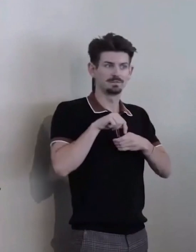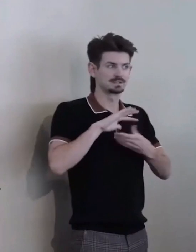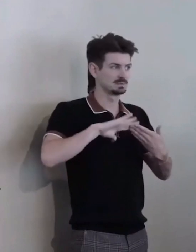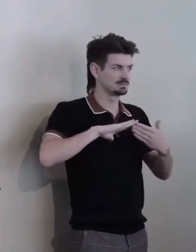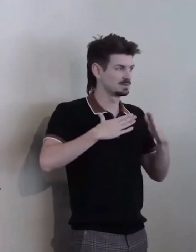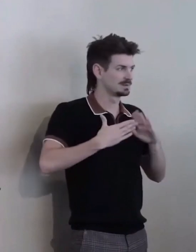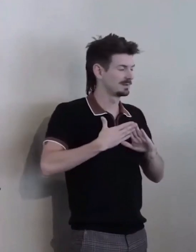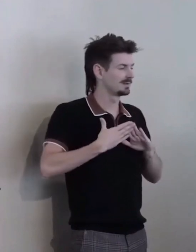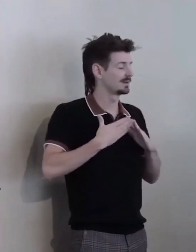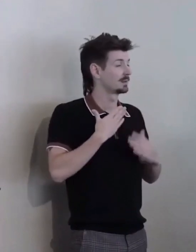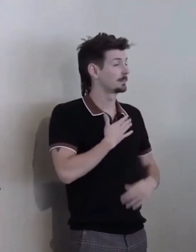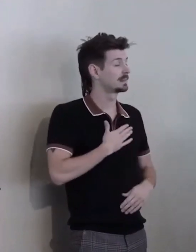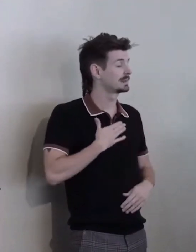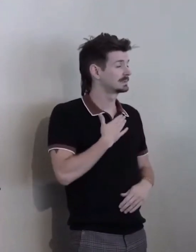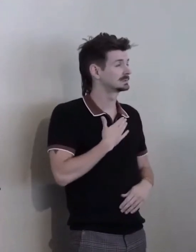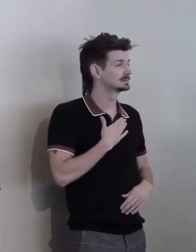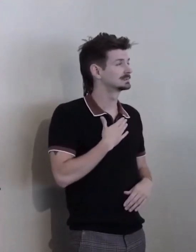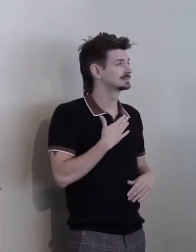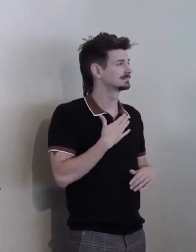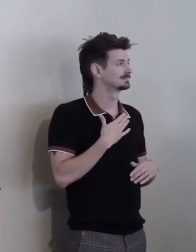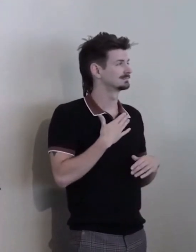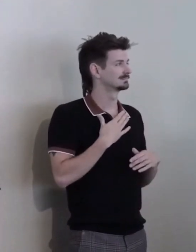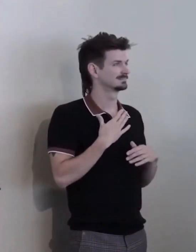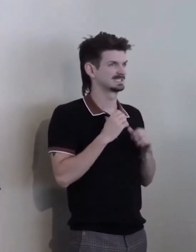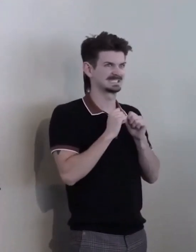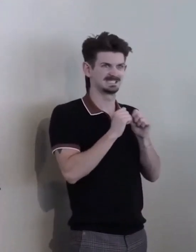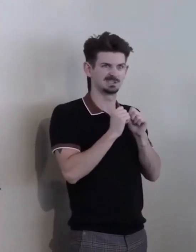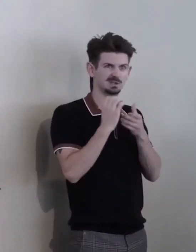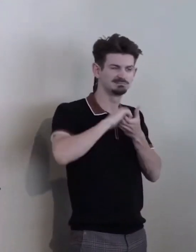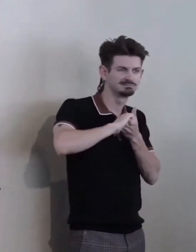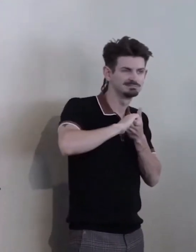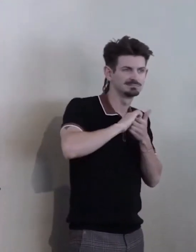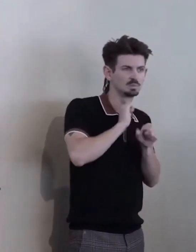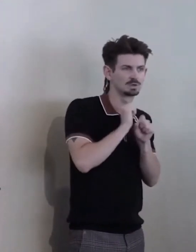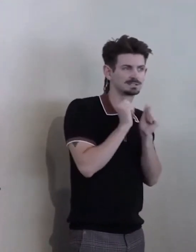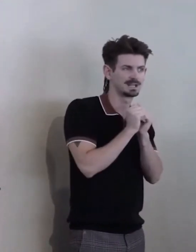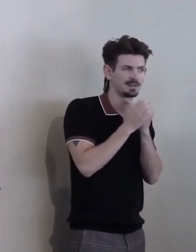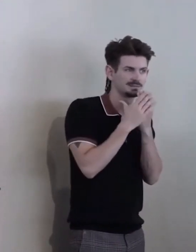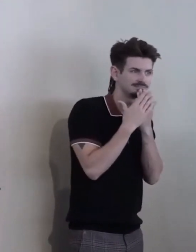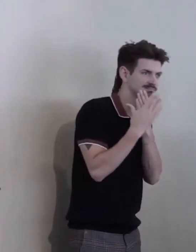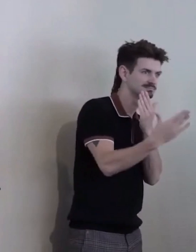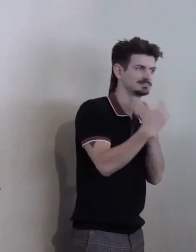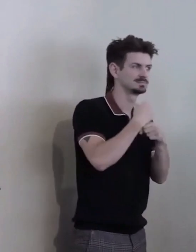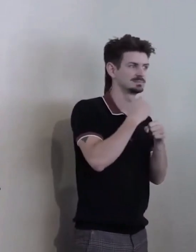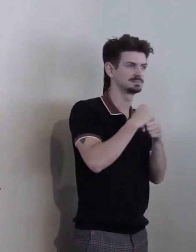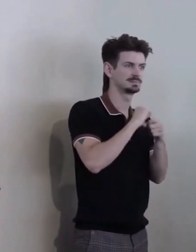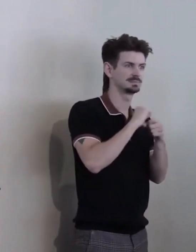Ahh... Let's continue to work together on all that we can do to drive real change in our... In our state and in our culture.